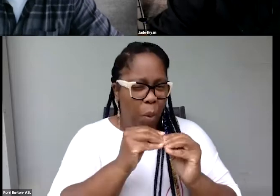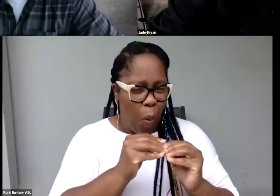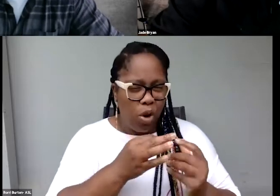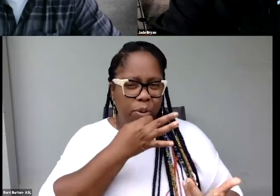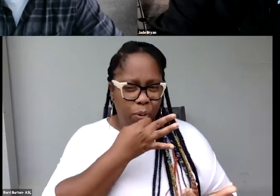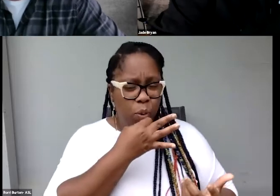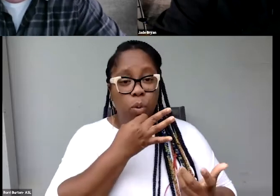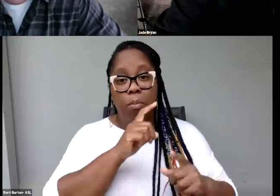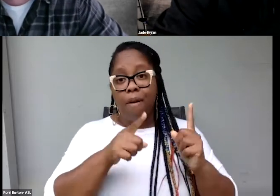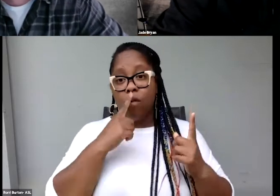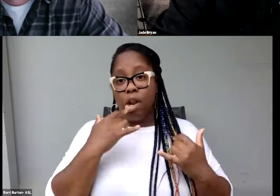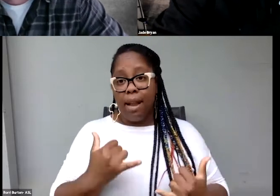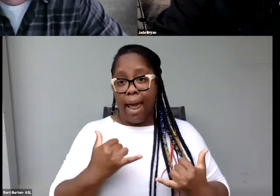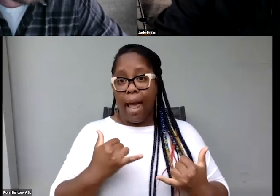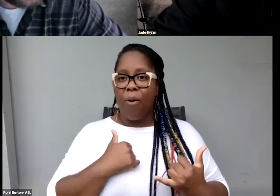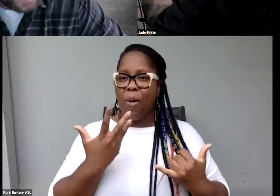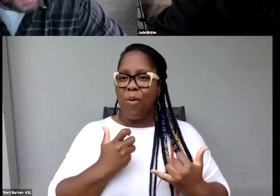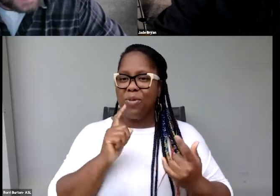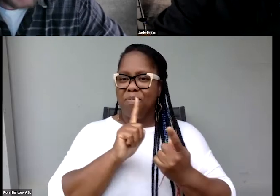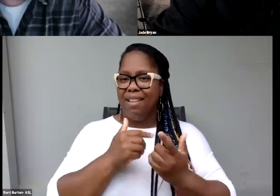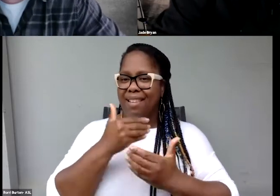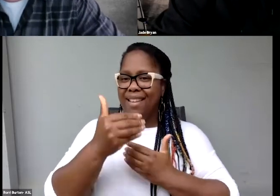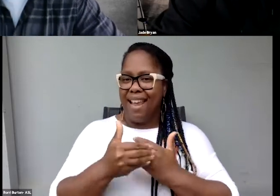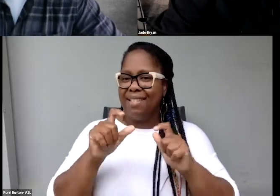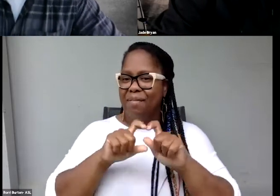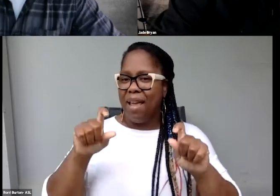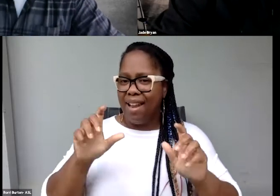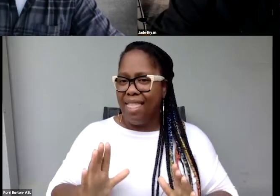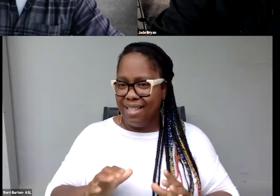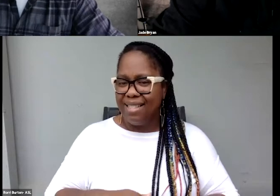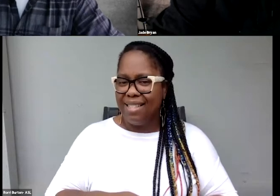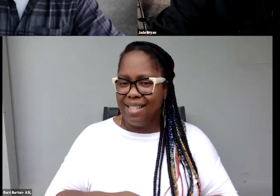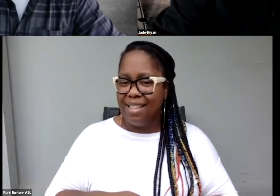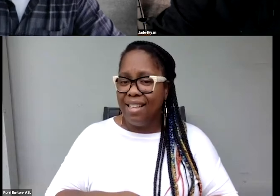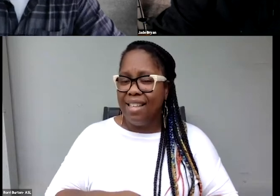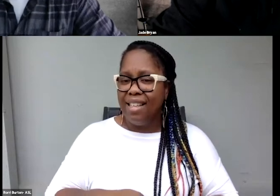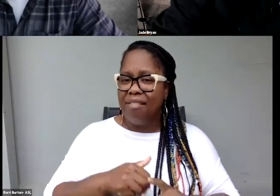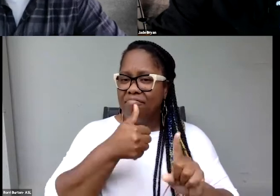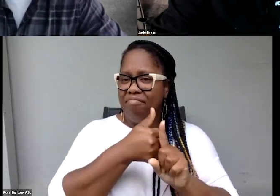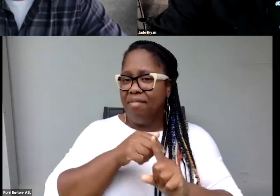And for now, I'd love to meet our next panelist, who's Delbert Whetter.